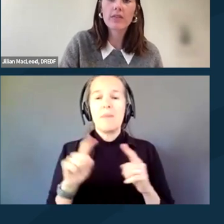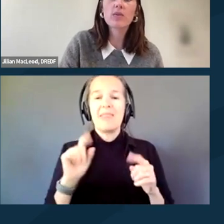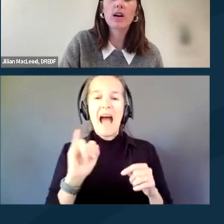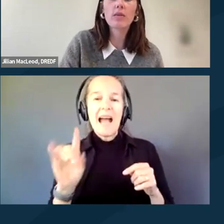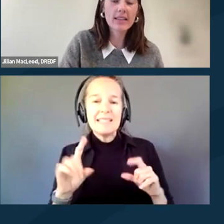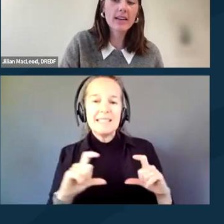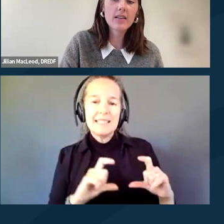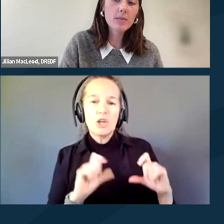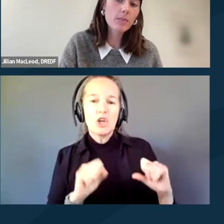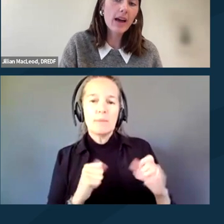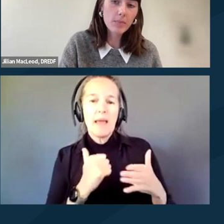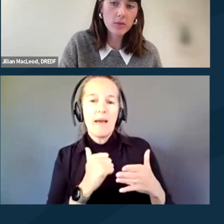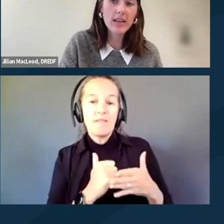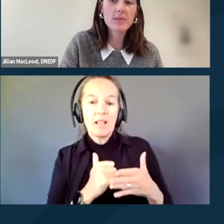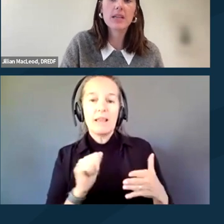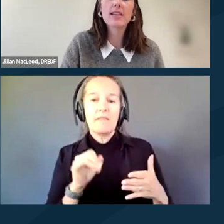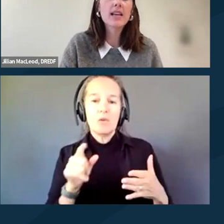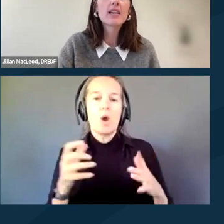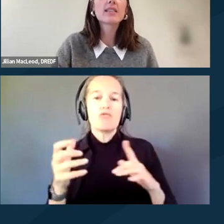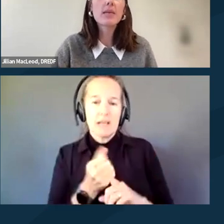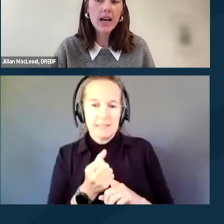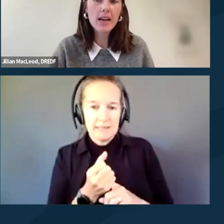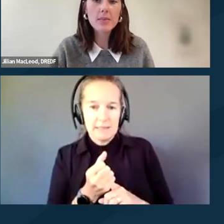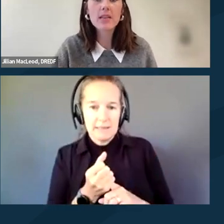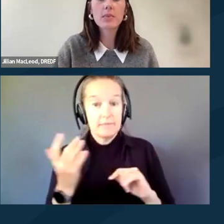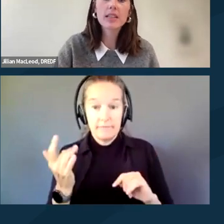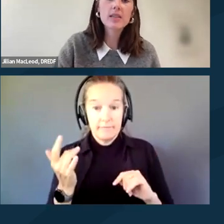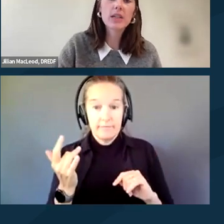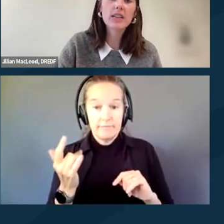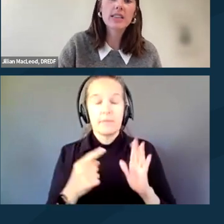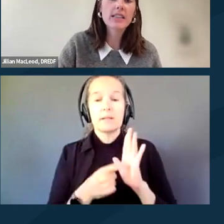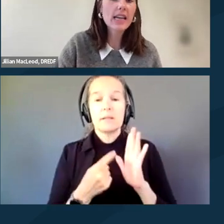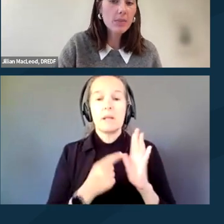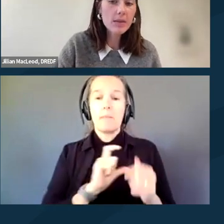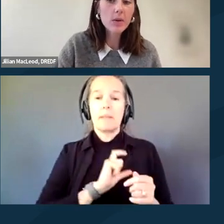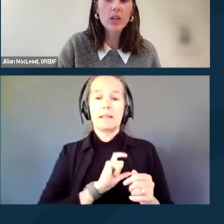if you are arrested at a protest because sometimes the police will detain people